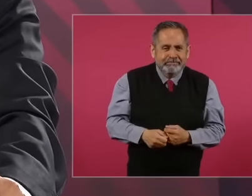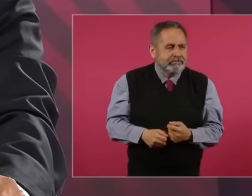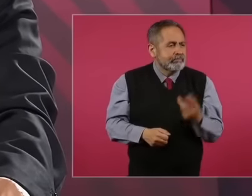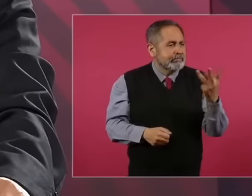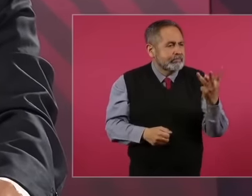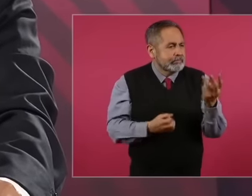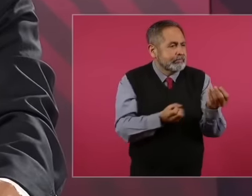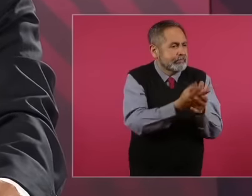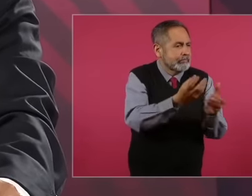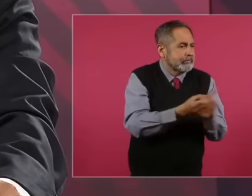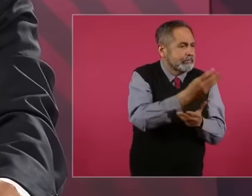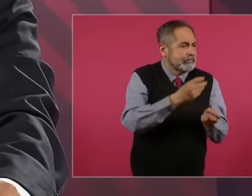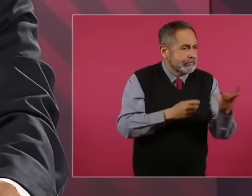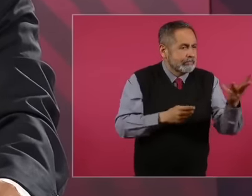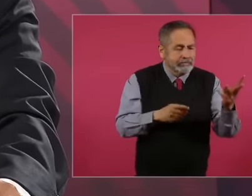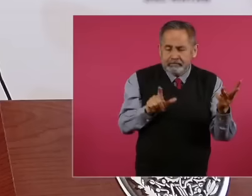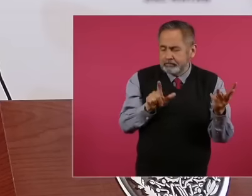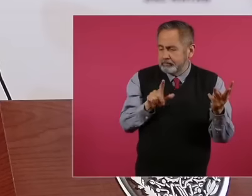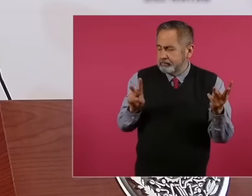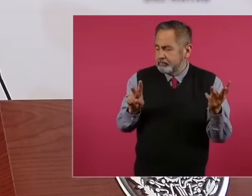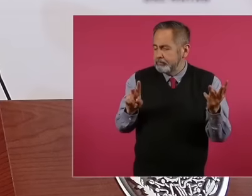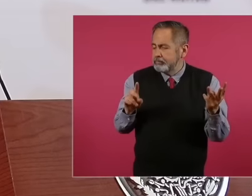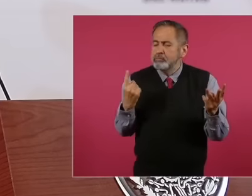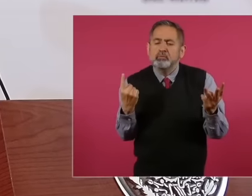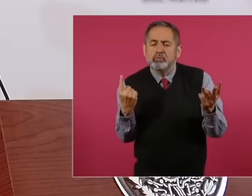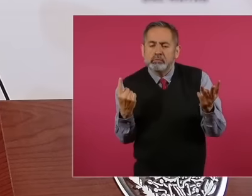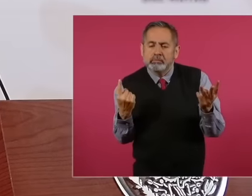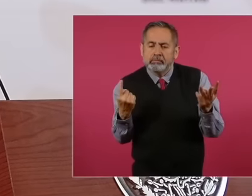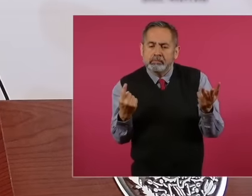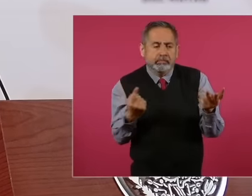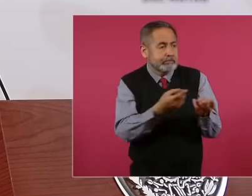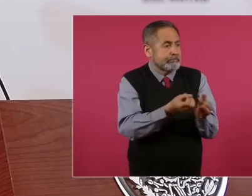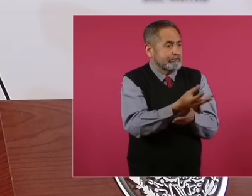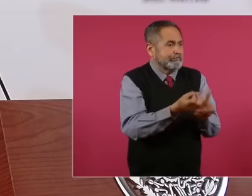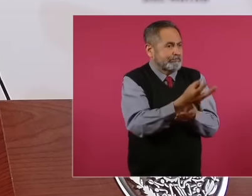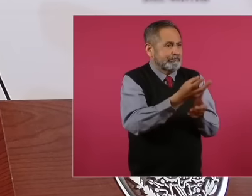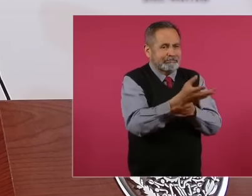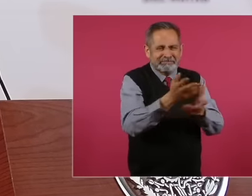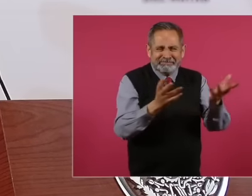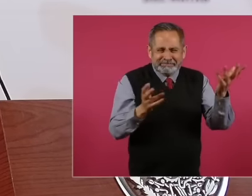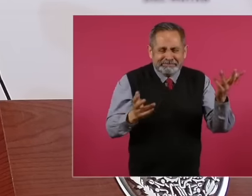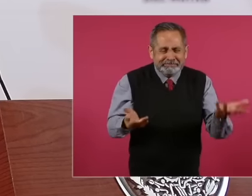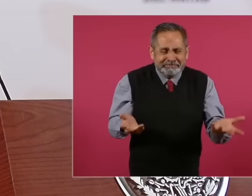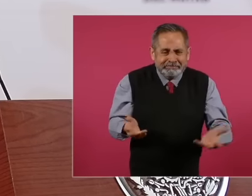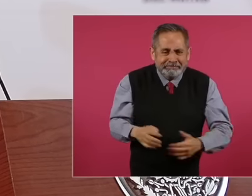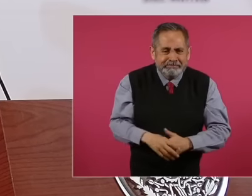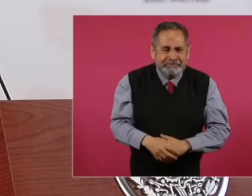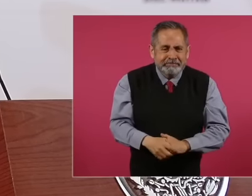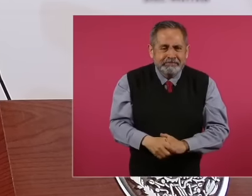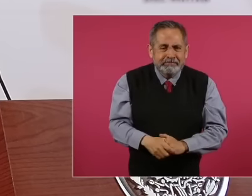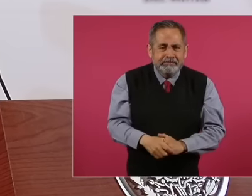minimum so that